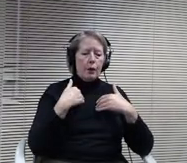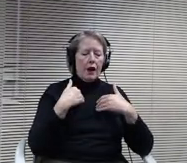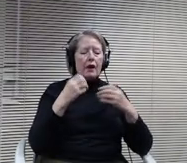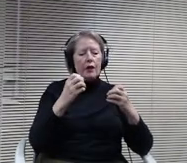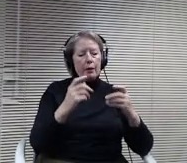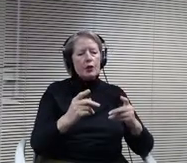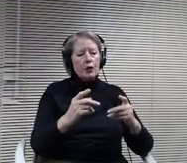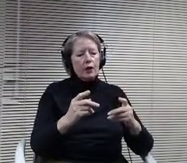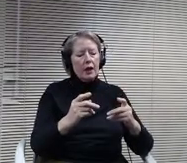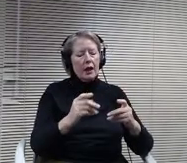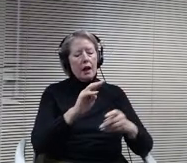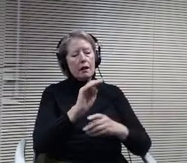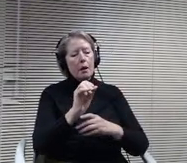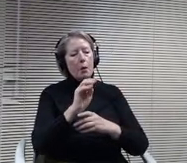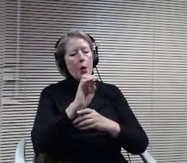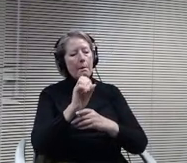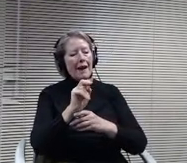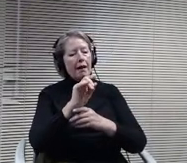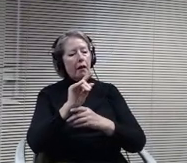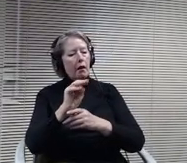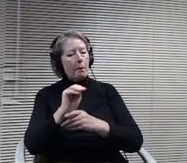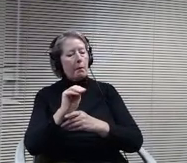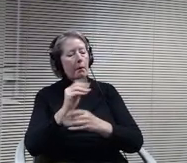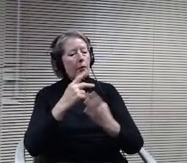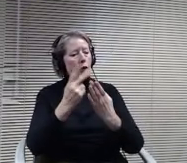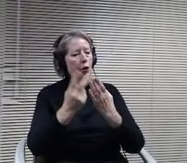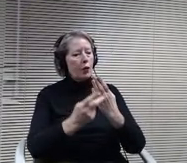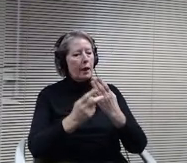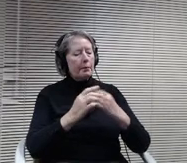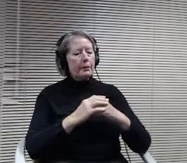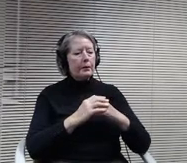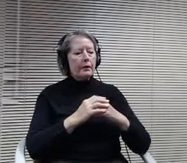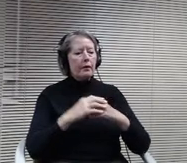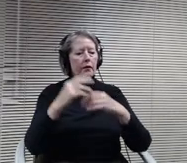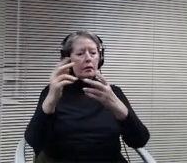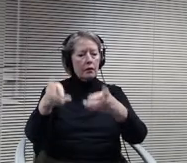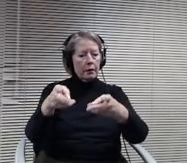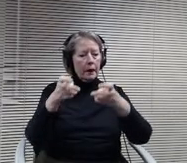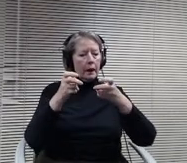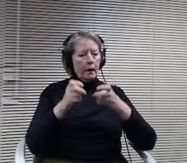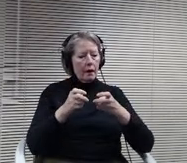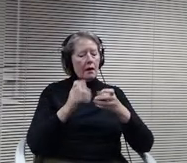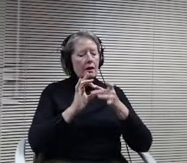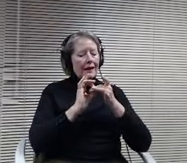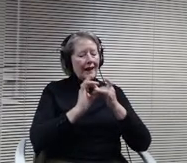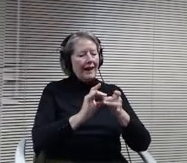Again, taking from that connection to really confidence in their ability to interact with adults.